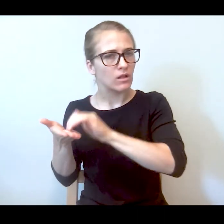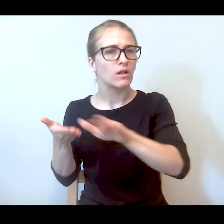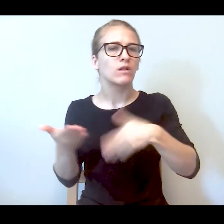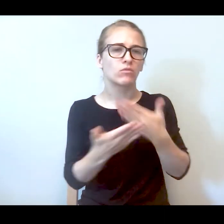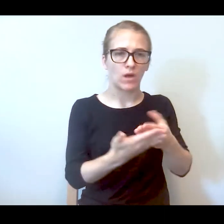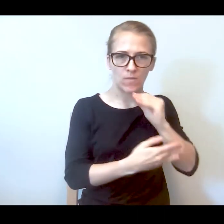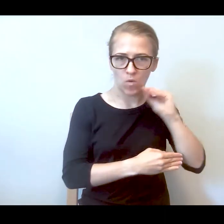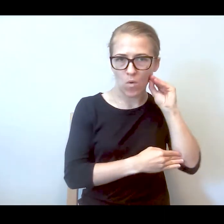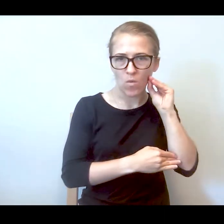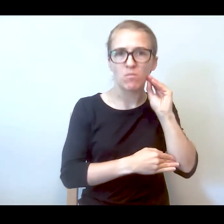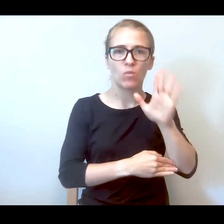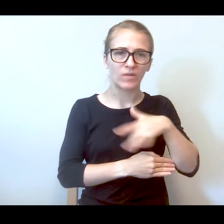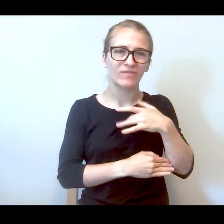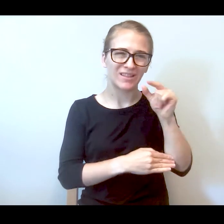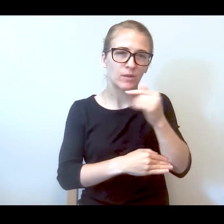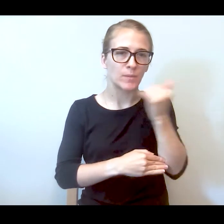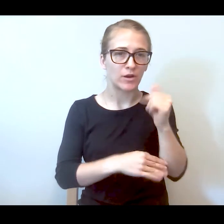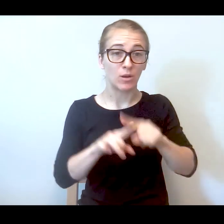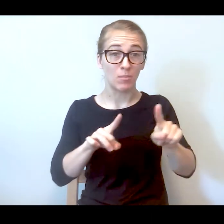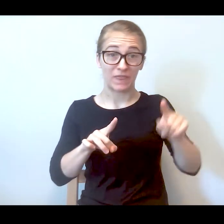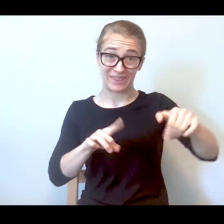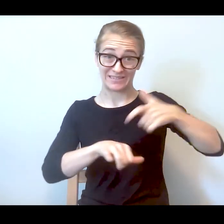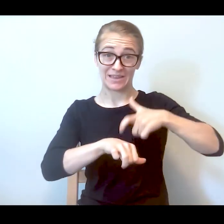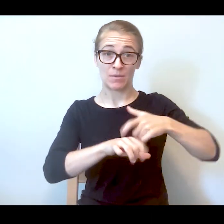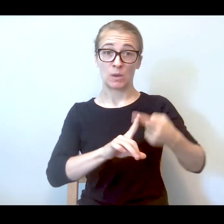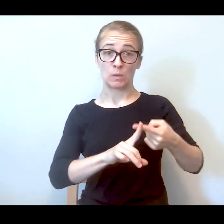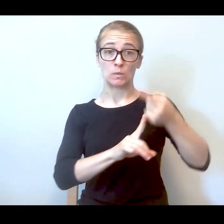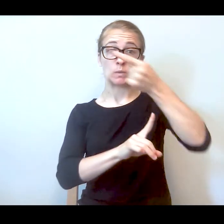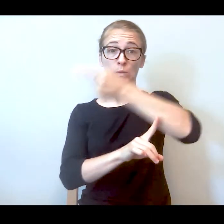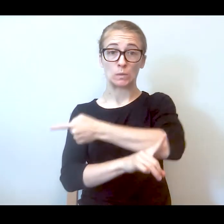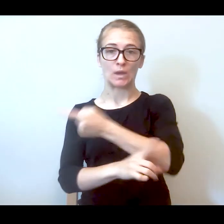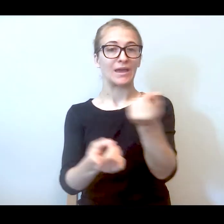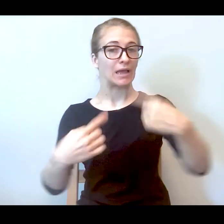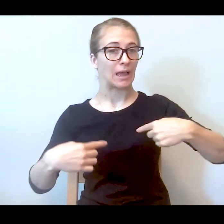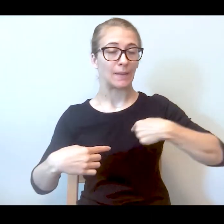But this time it didn't go this way. They came and I asked them to not -- I said I'm not going to let